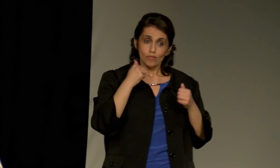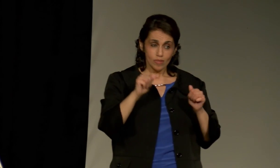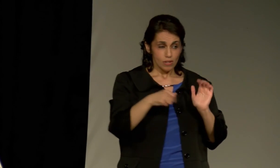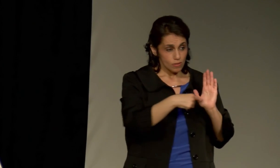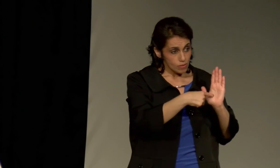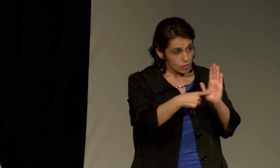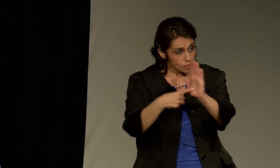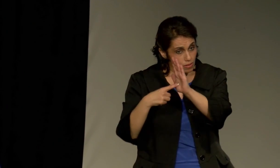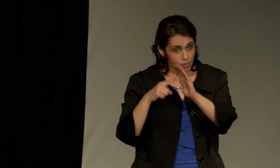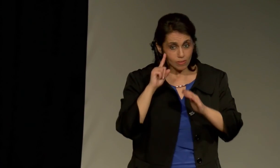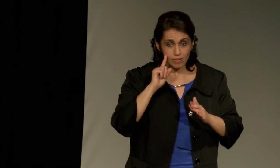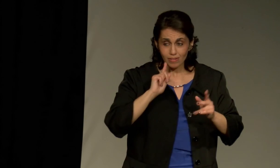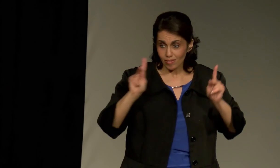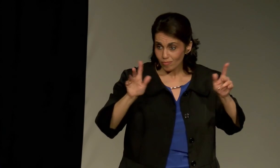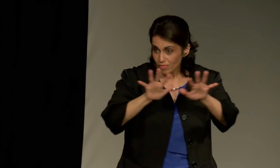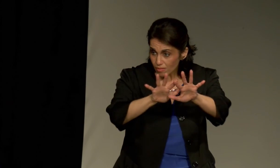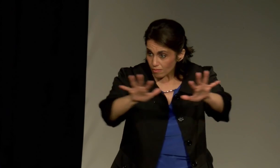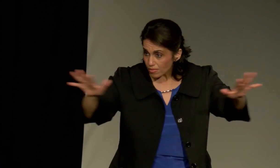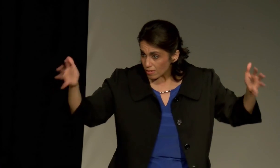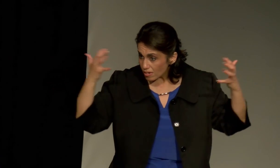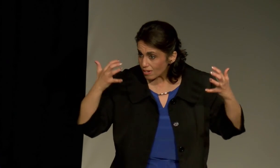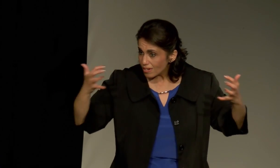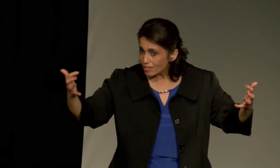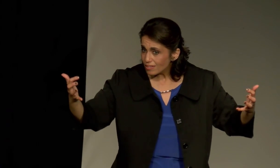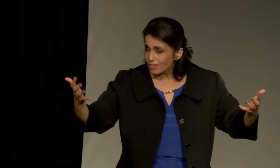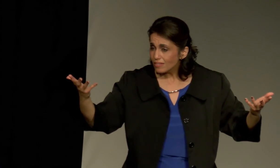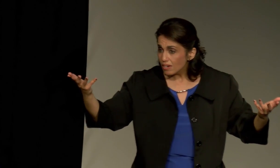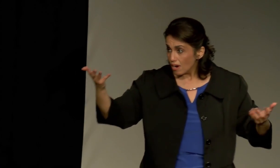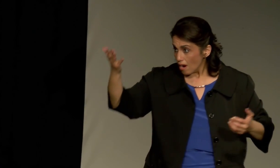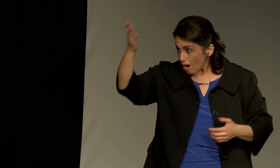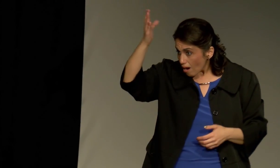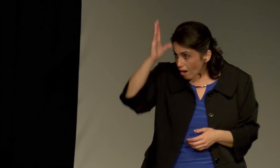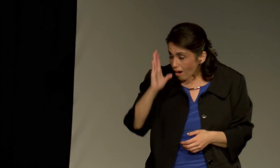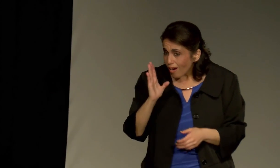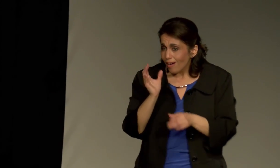It's a word of honor, and George Veditz chose that word and this message to give to the